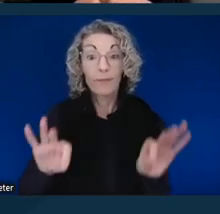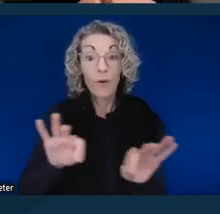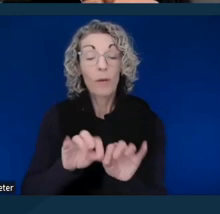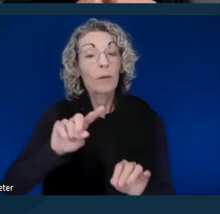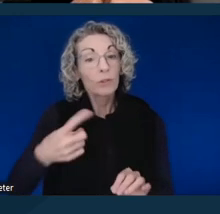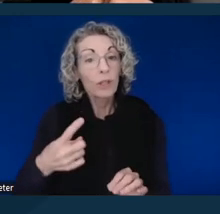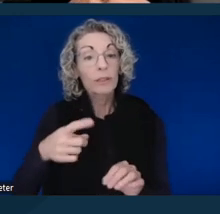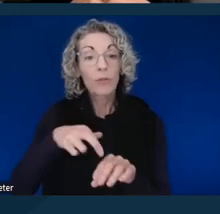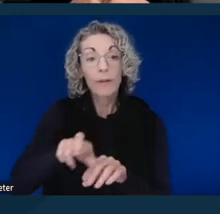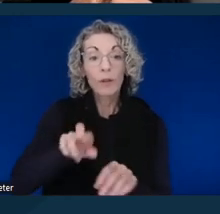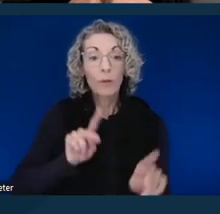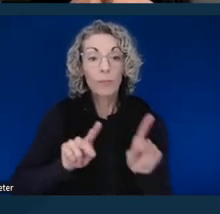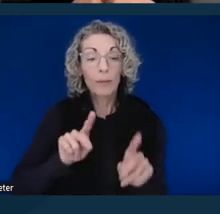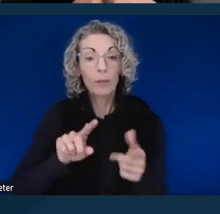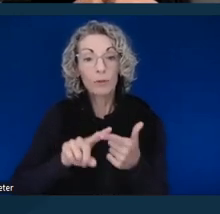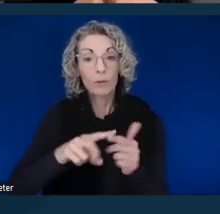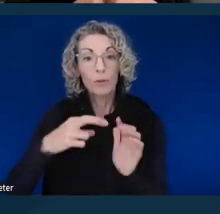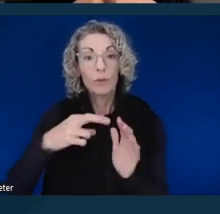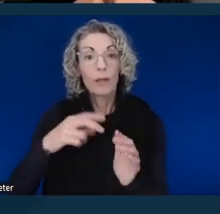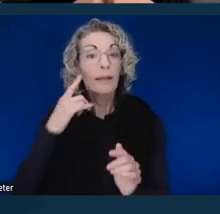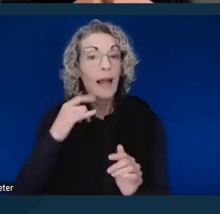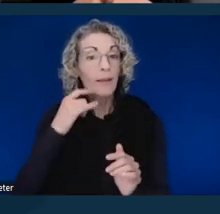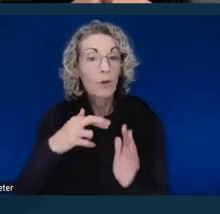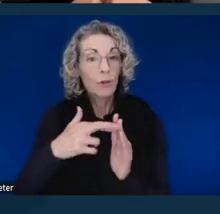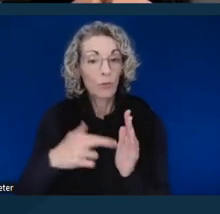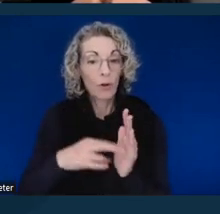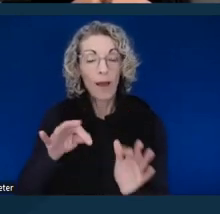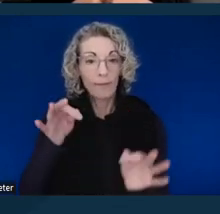to California Rule of Court-1.100.